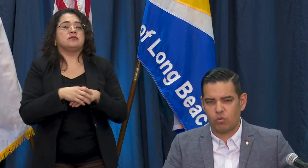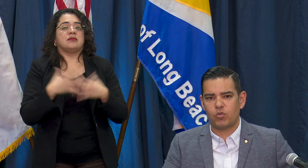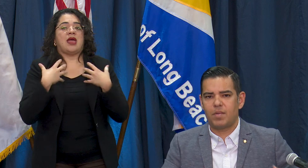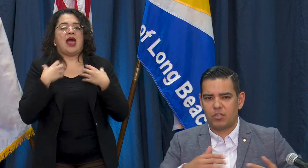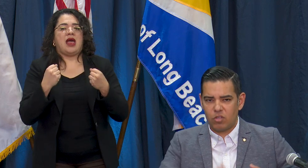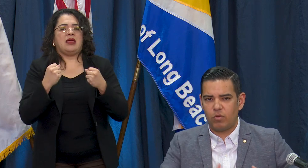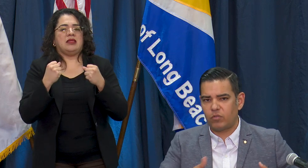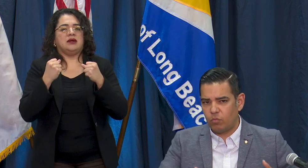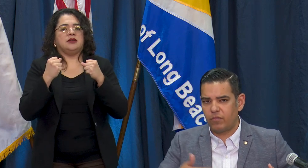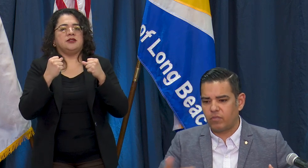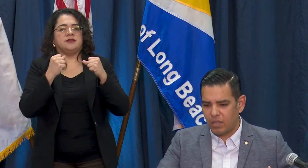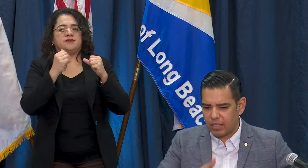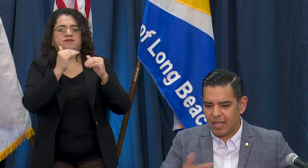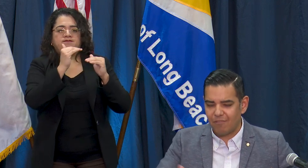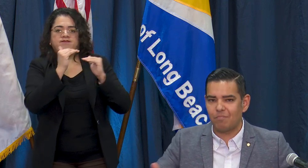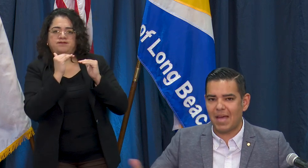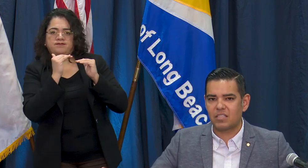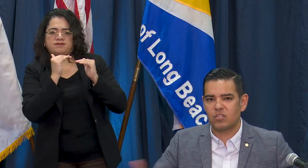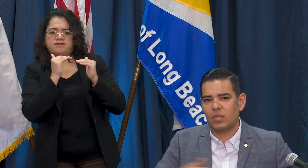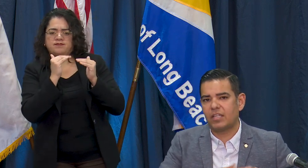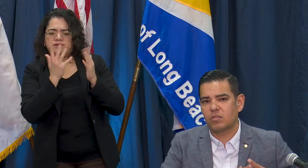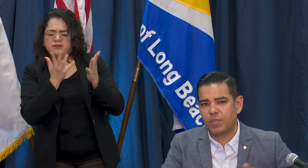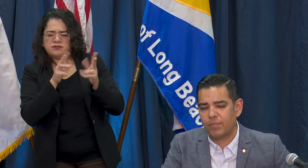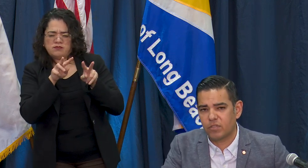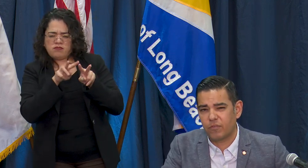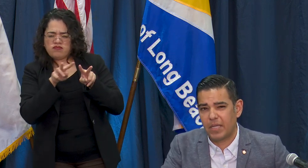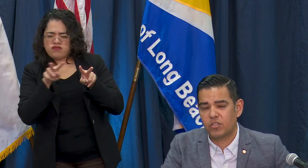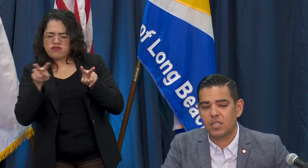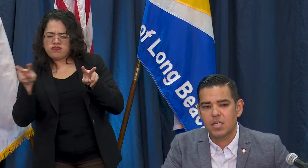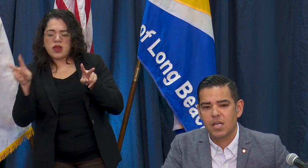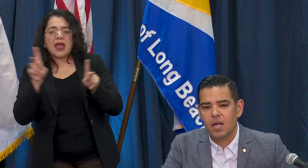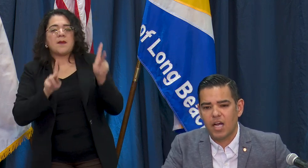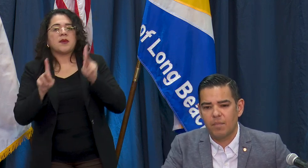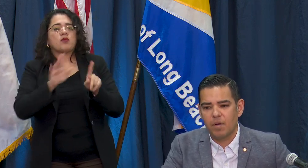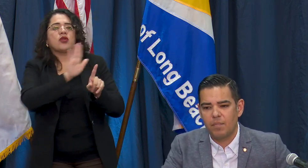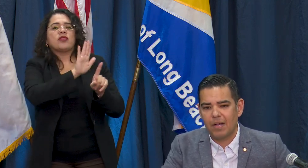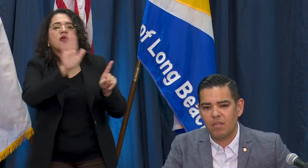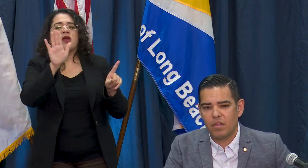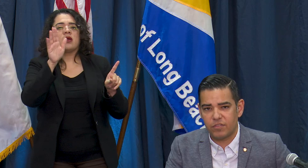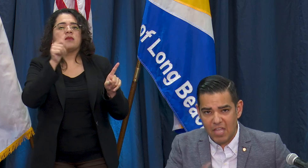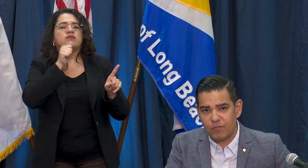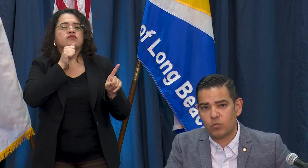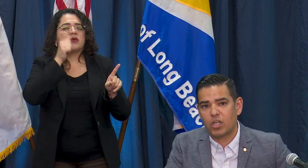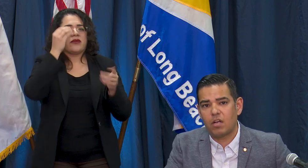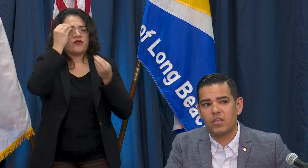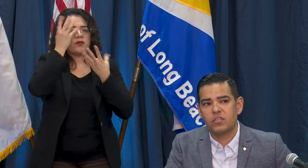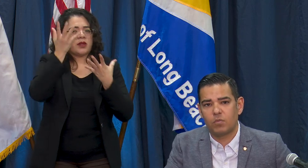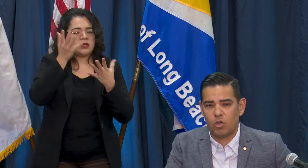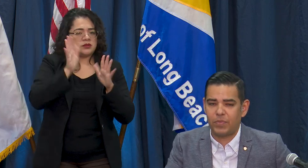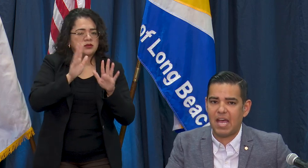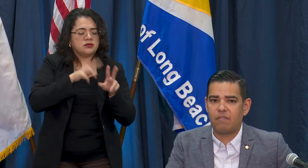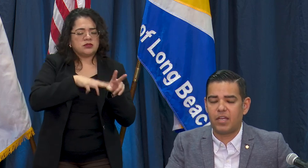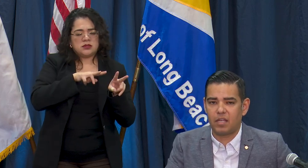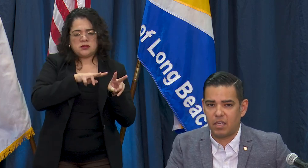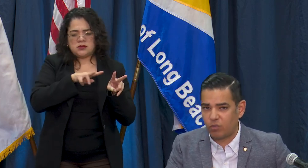we're trying to make sure that we kind of met as a relates to people's information but staff is working on this and we hope to have a kind of